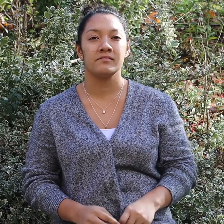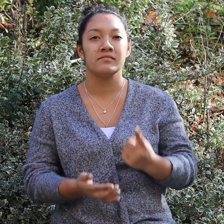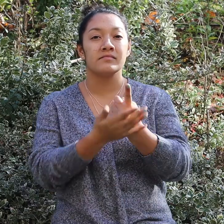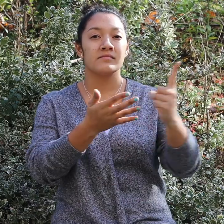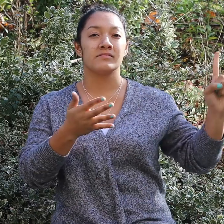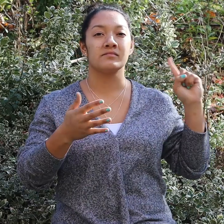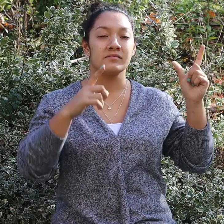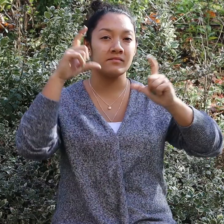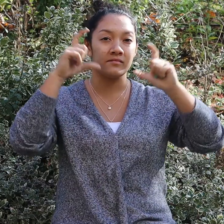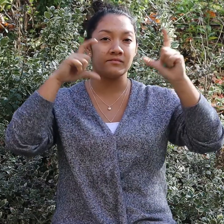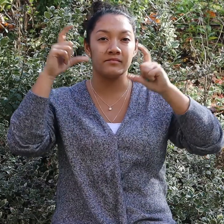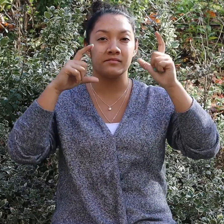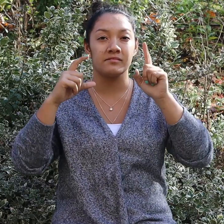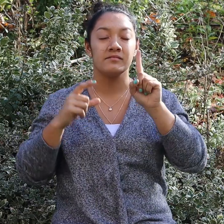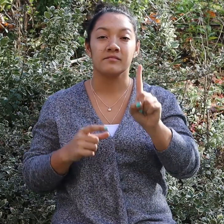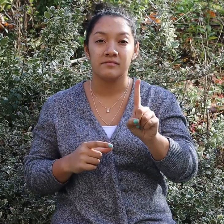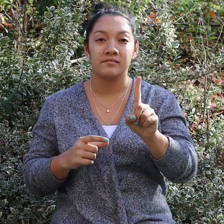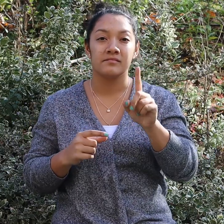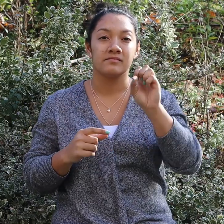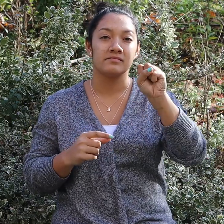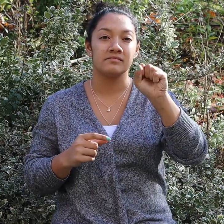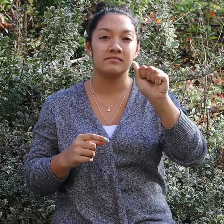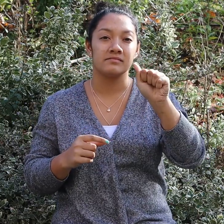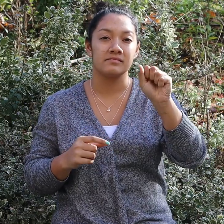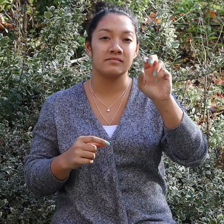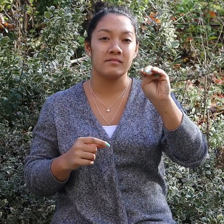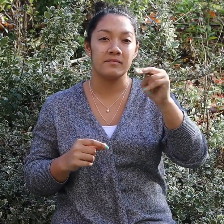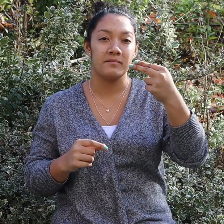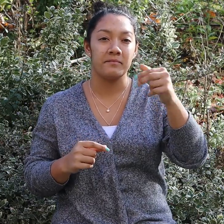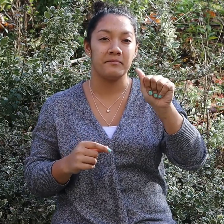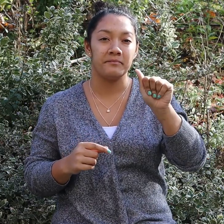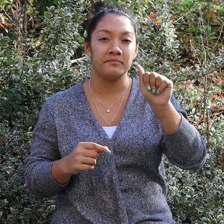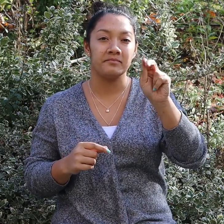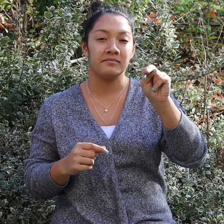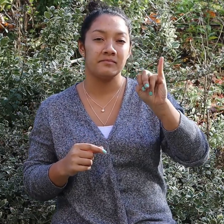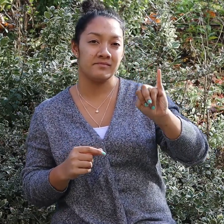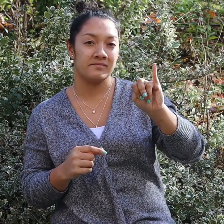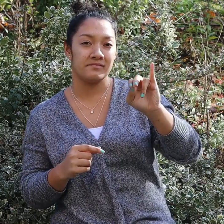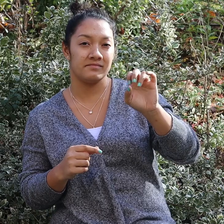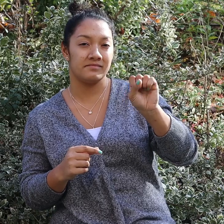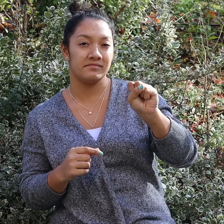Last week was Halloween, or Samhain.